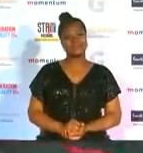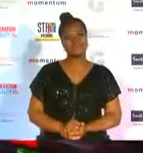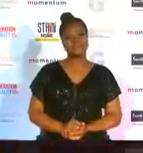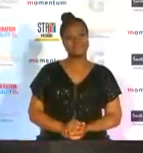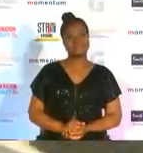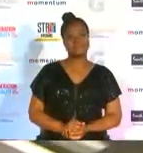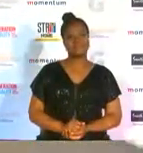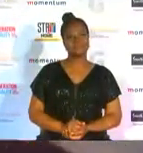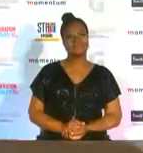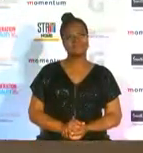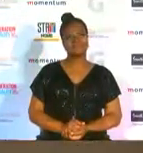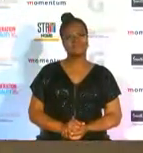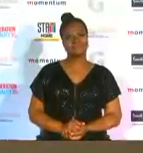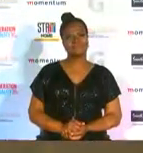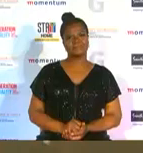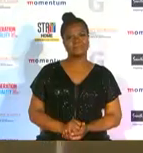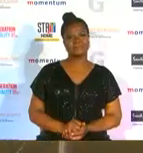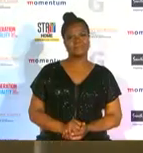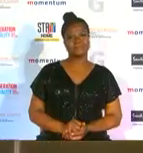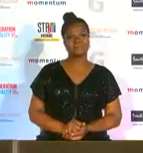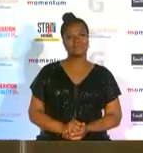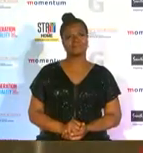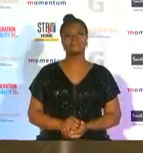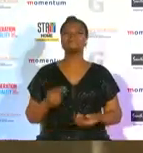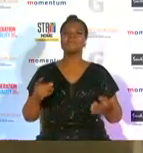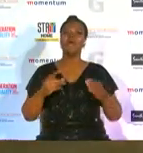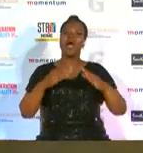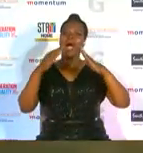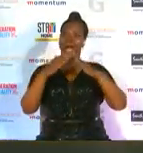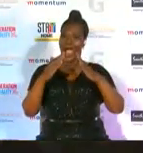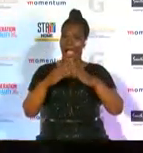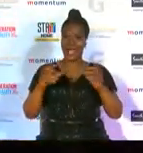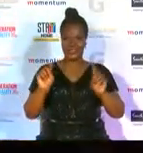and you heard it it's opulent house music now i want you to follow me